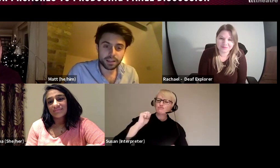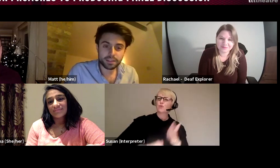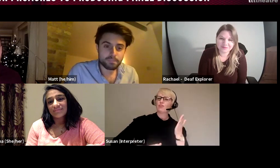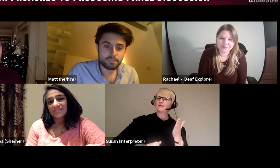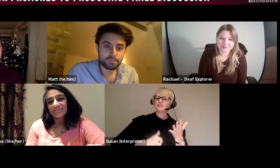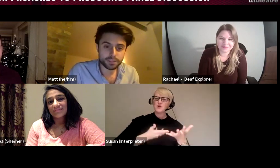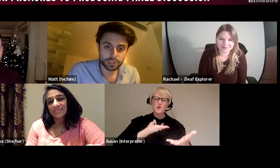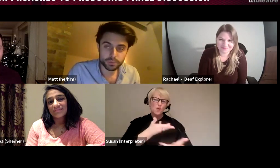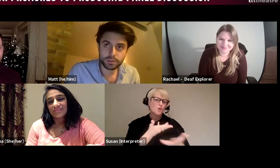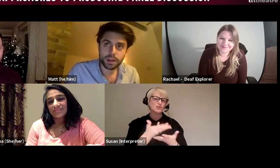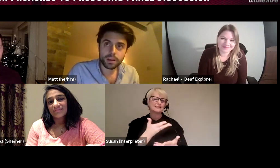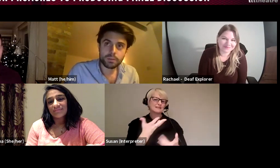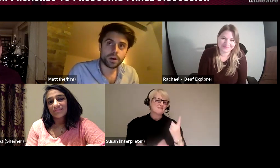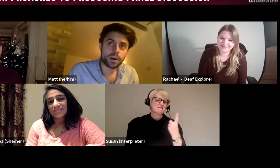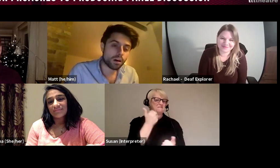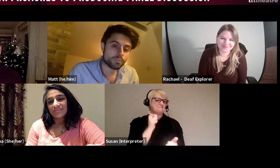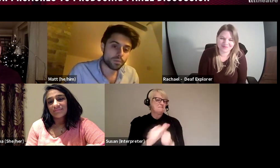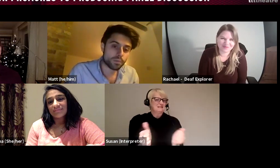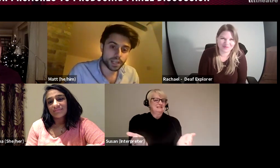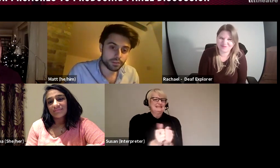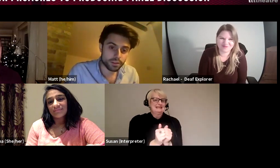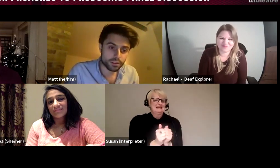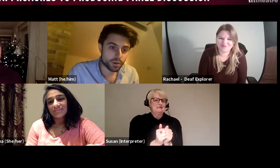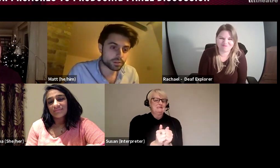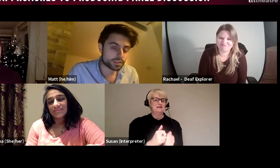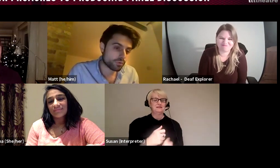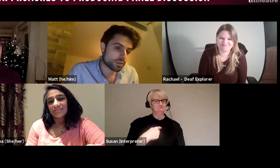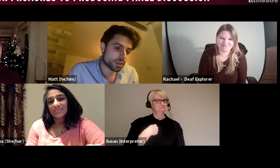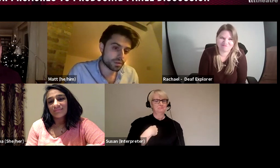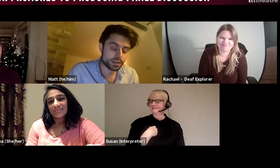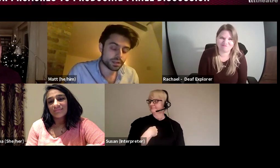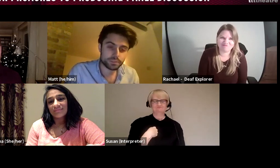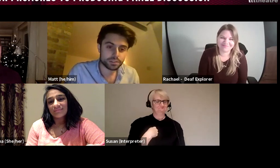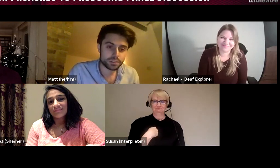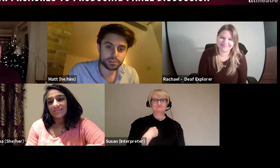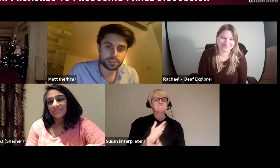best deals possible. But I might tell you that the most important thing in being a producer is to be